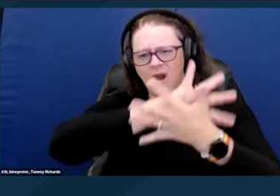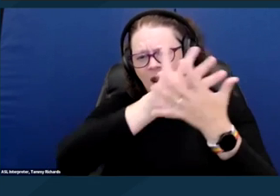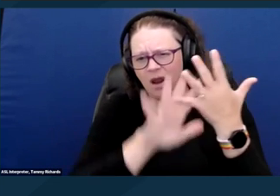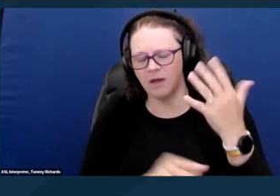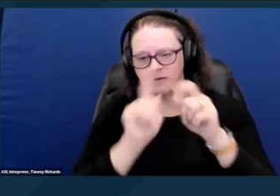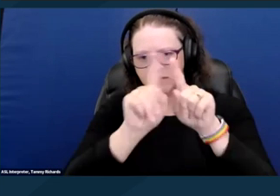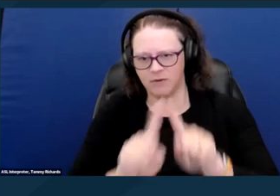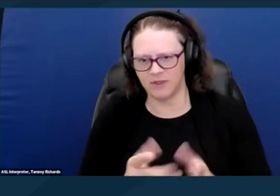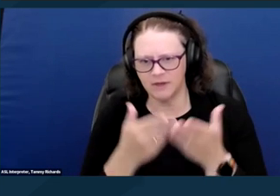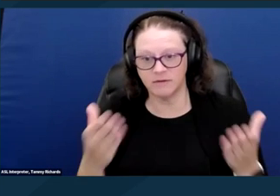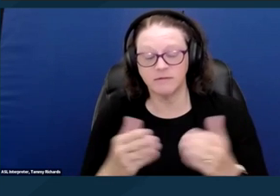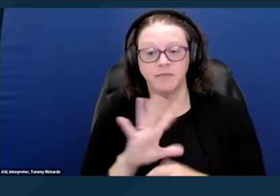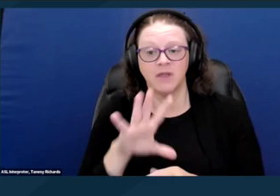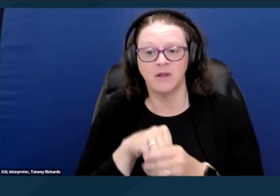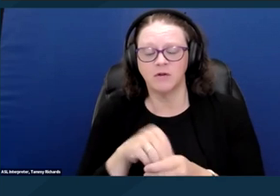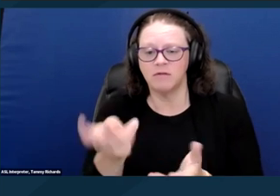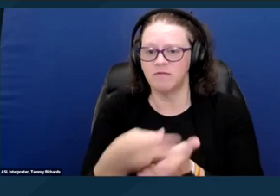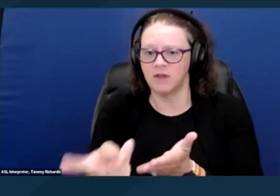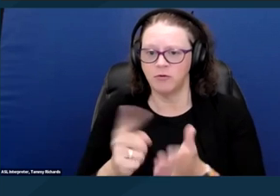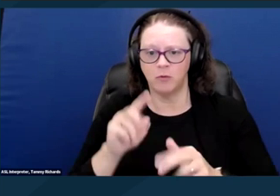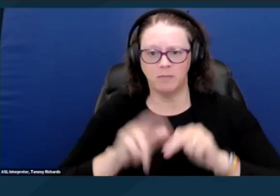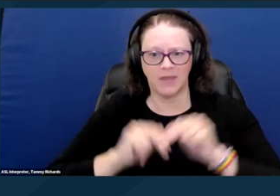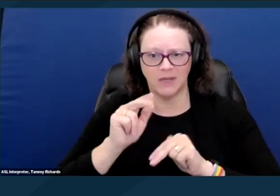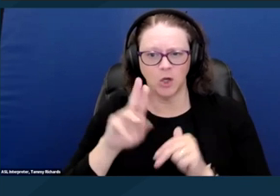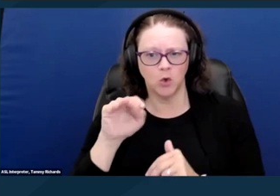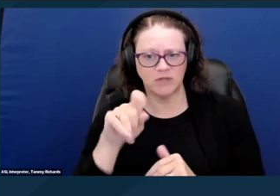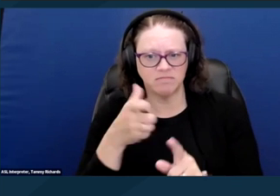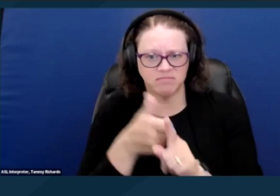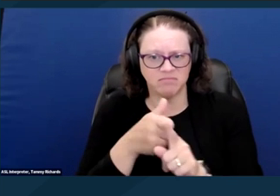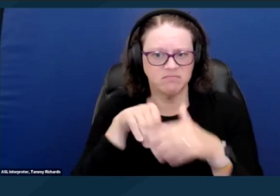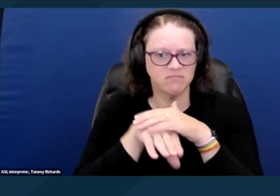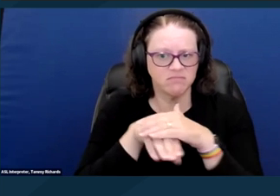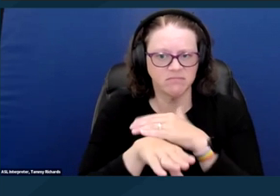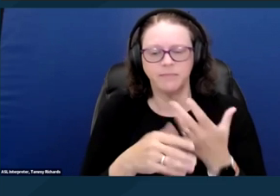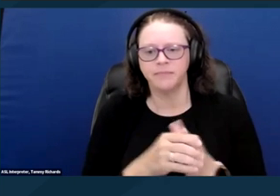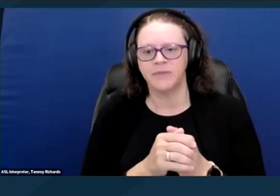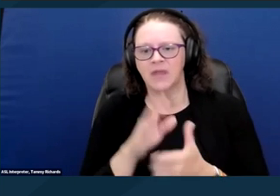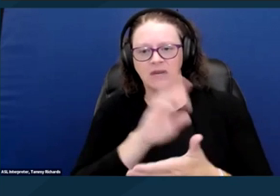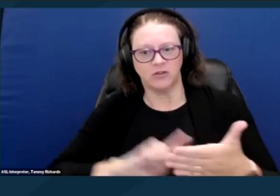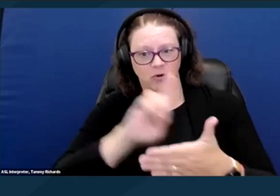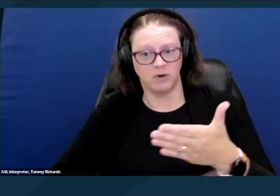including the failure to build units that are accessible. Discriminatory rental policies,